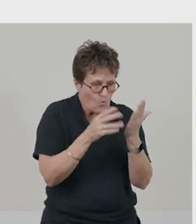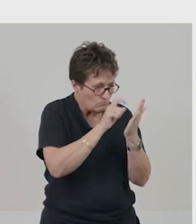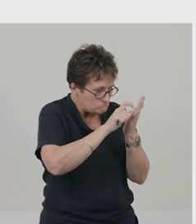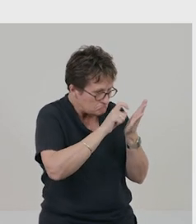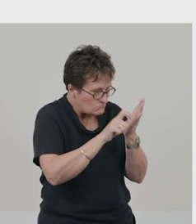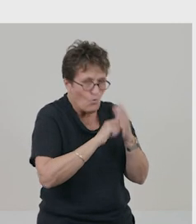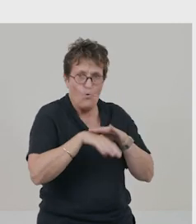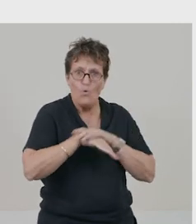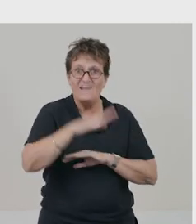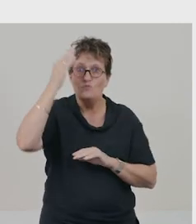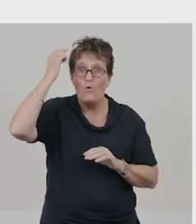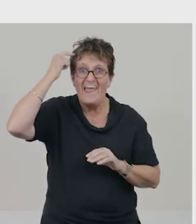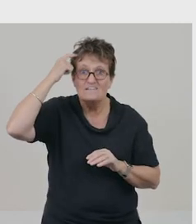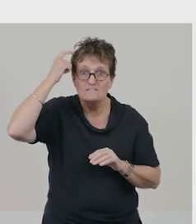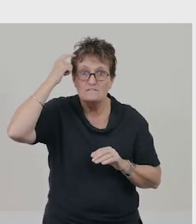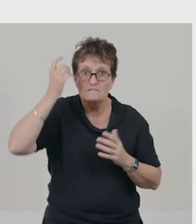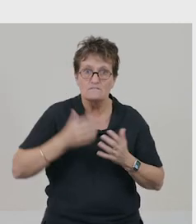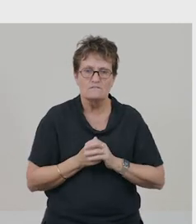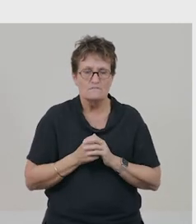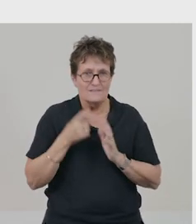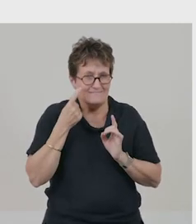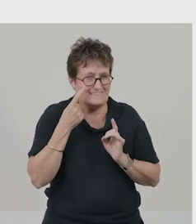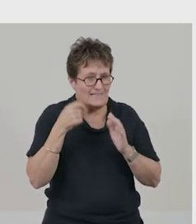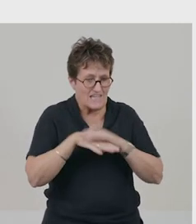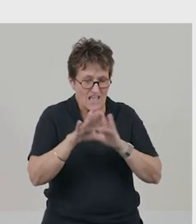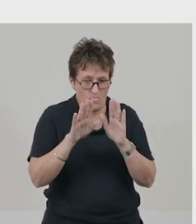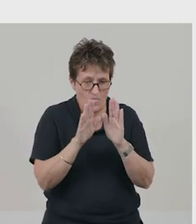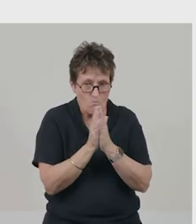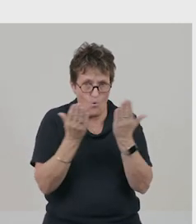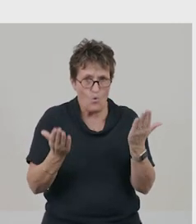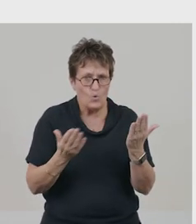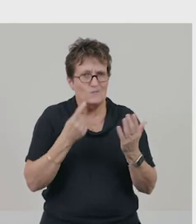If we’re looking in the book, we can find examples that the author has used.